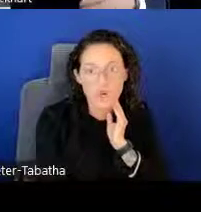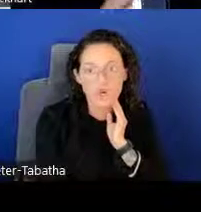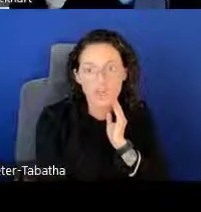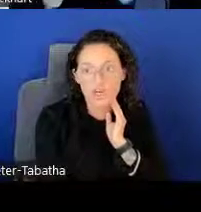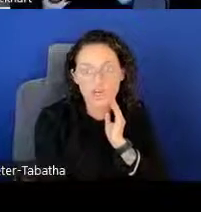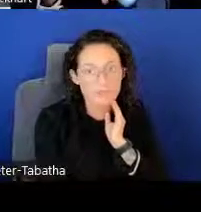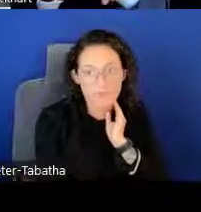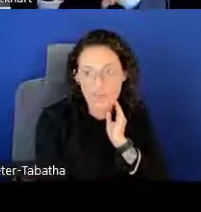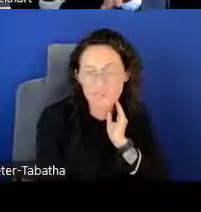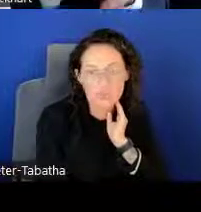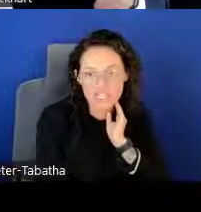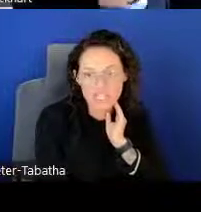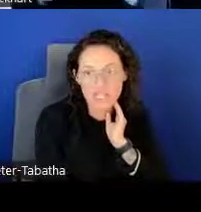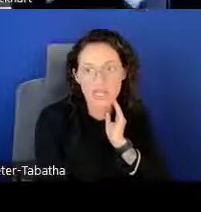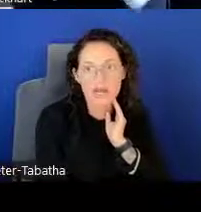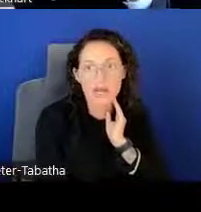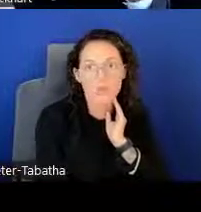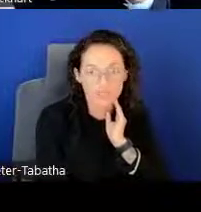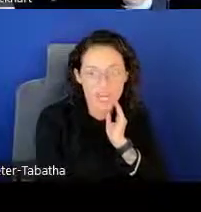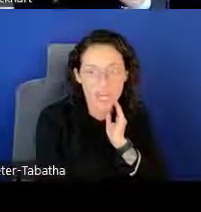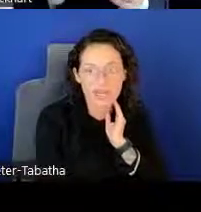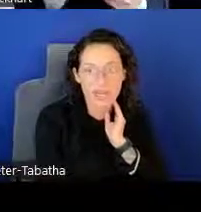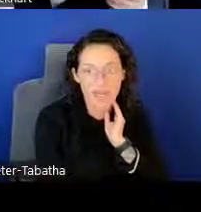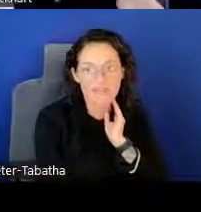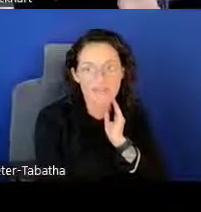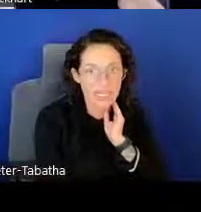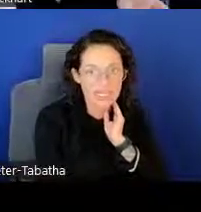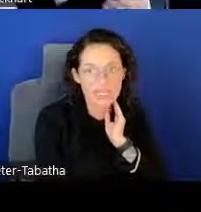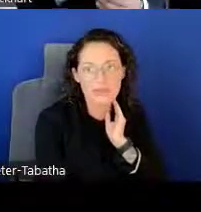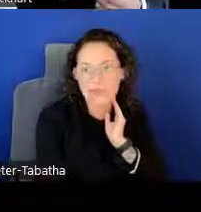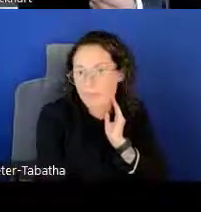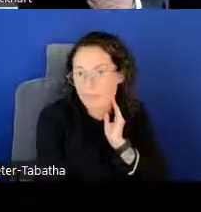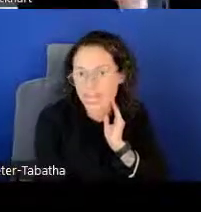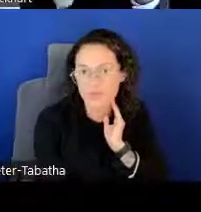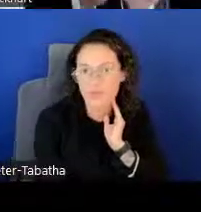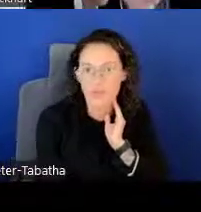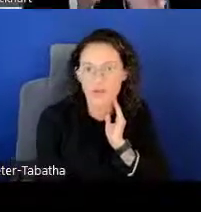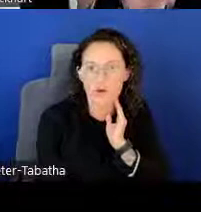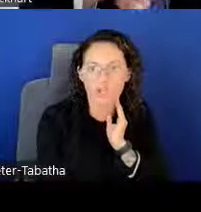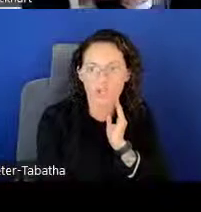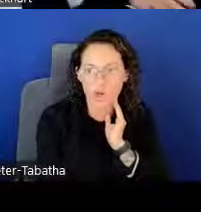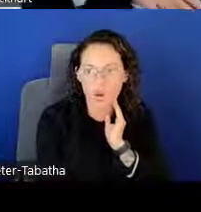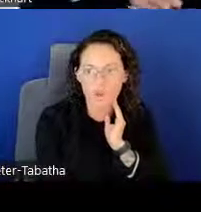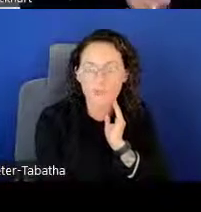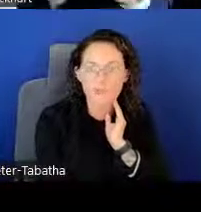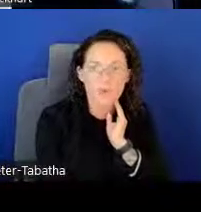So your information will not have any impact within on your loan.